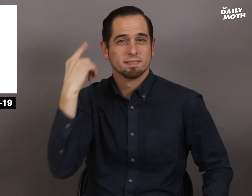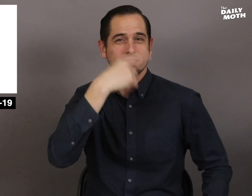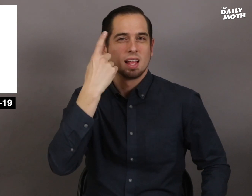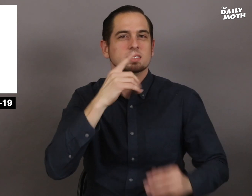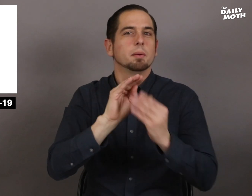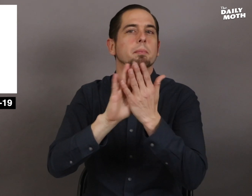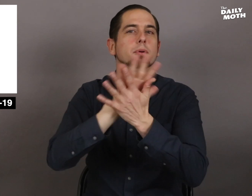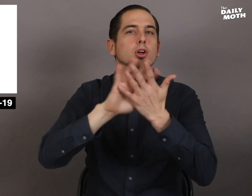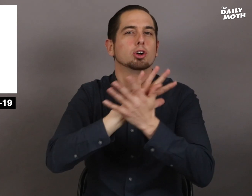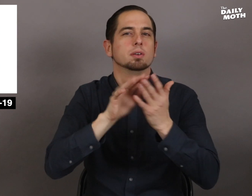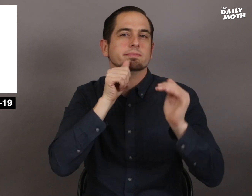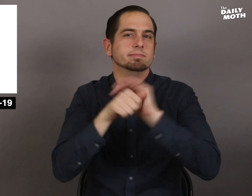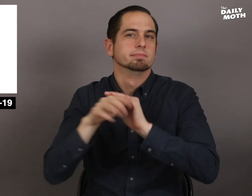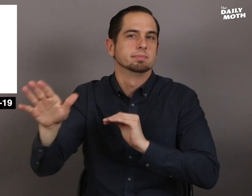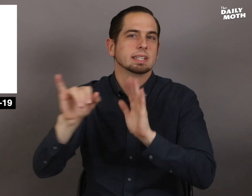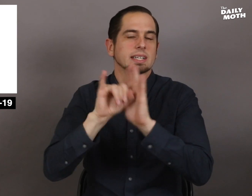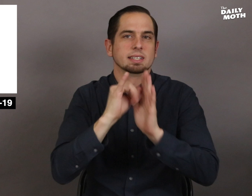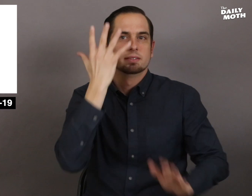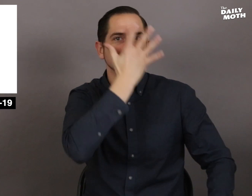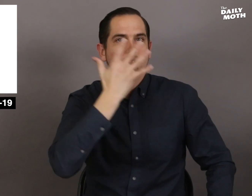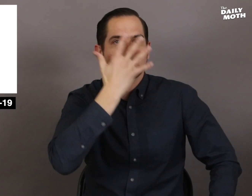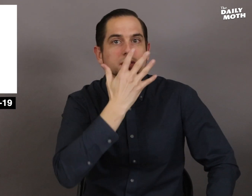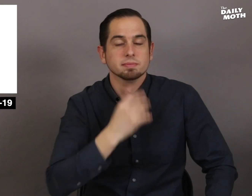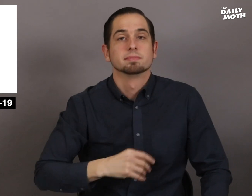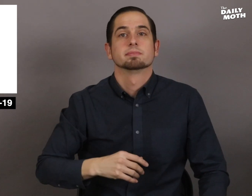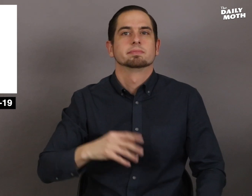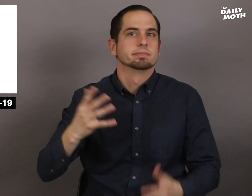and the boy's face is blurred out.